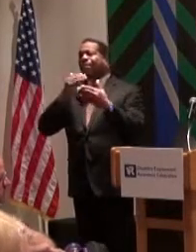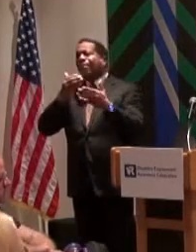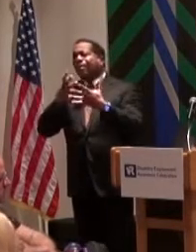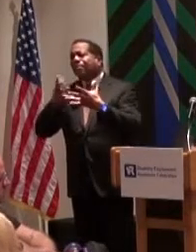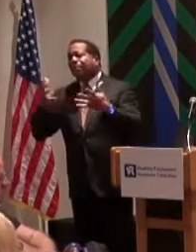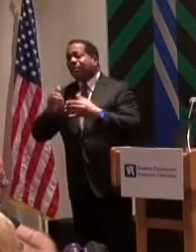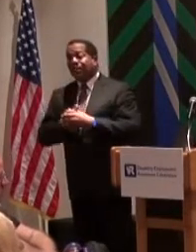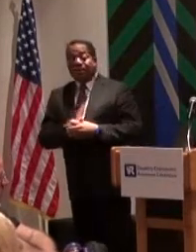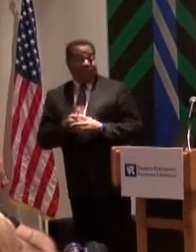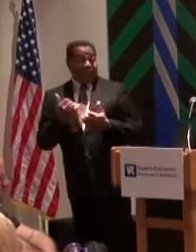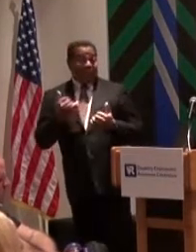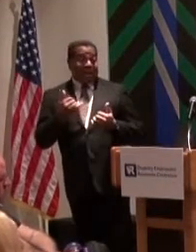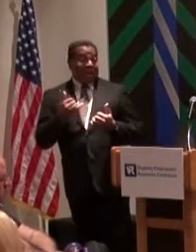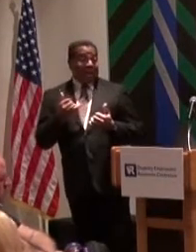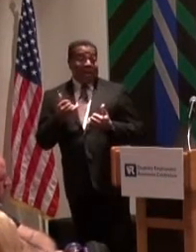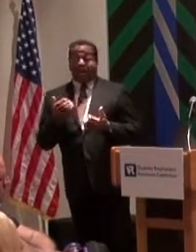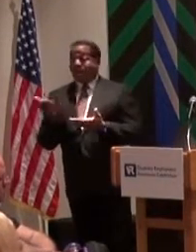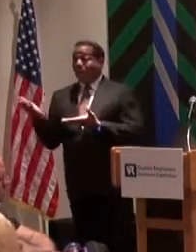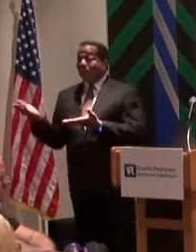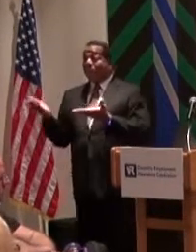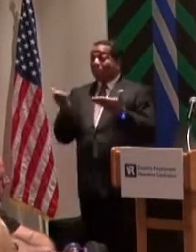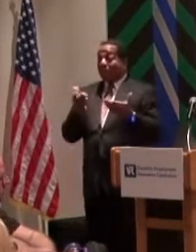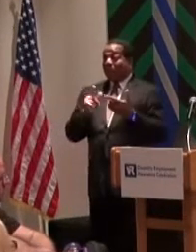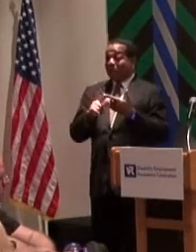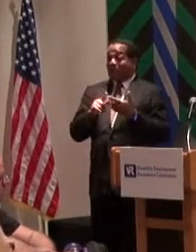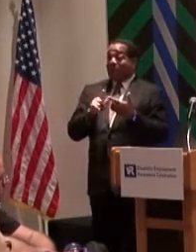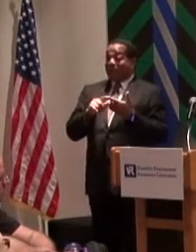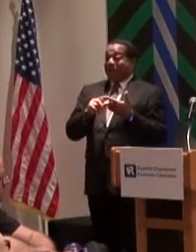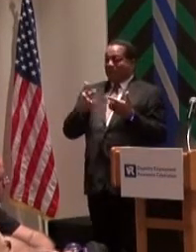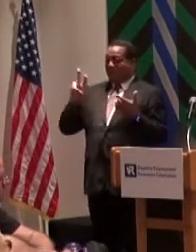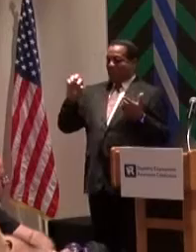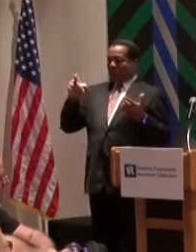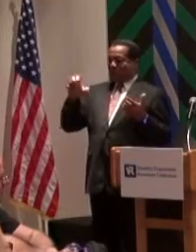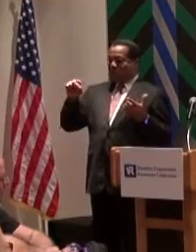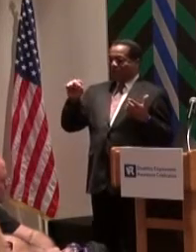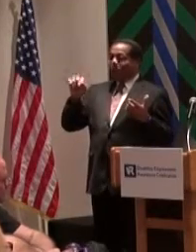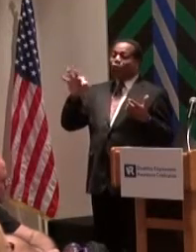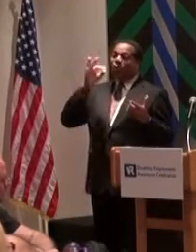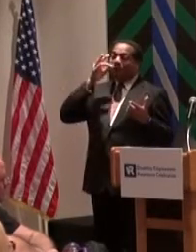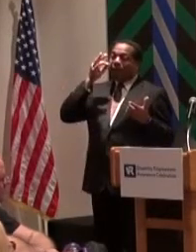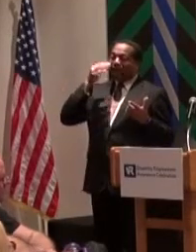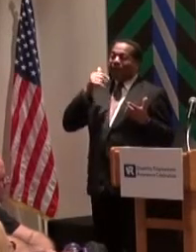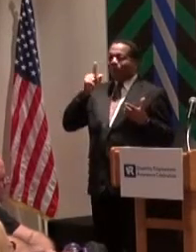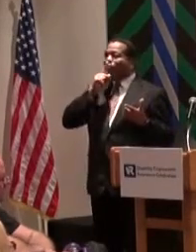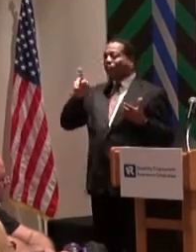and I'm going to take this to them and I'm sure they're going to be so happy about it as well. Thank you.